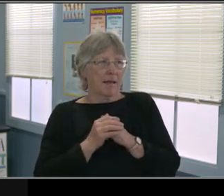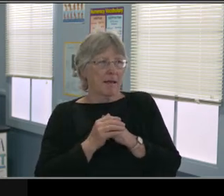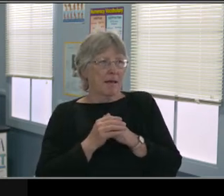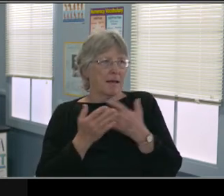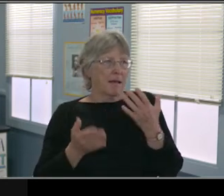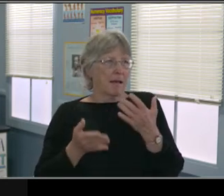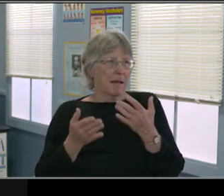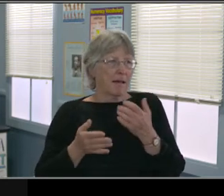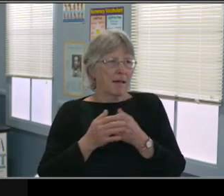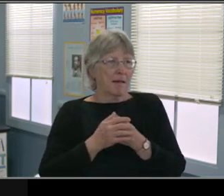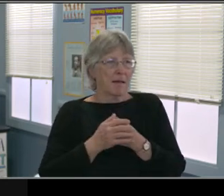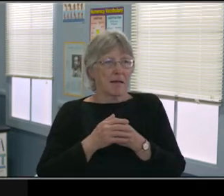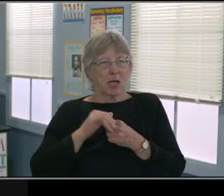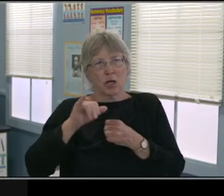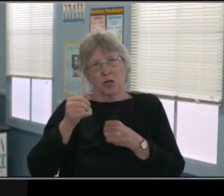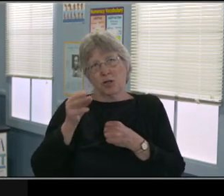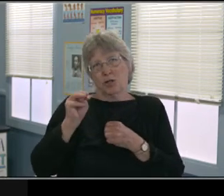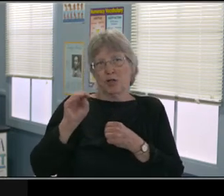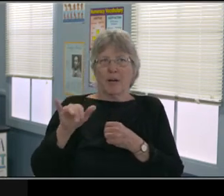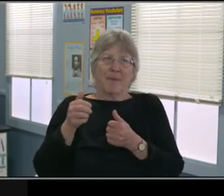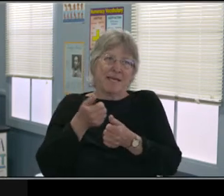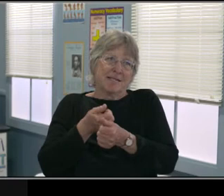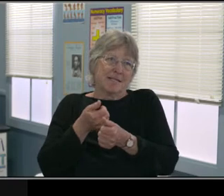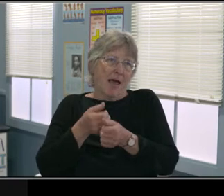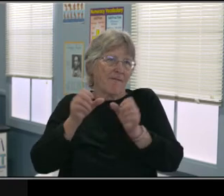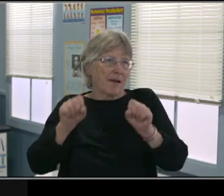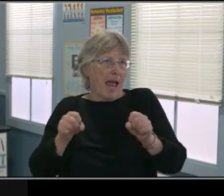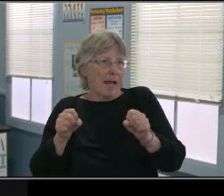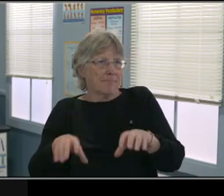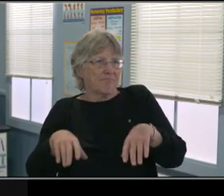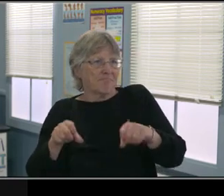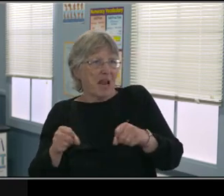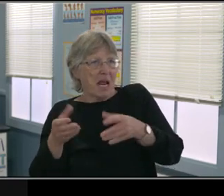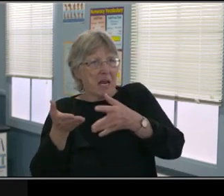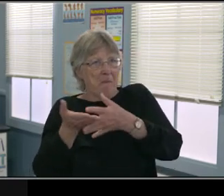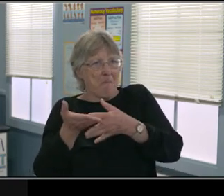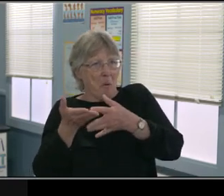So it's not just because a parent wants to change programs or put a child in a different program,